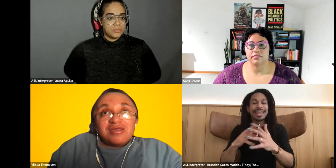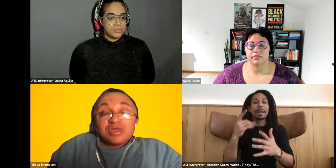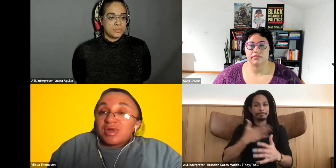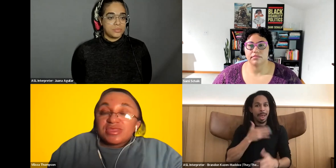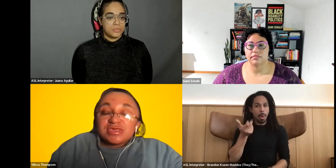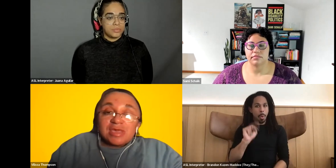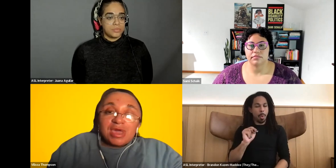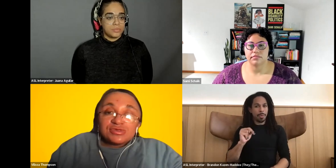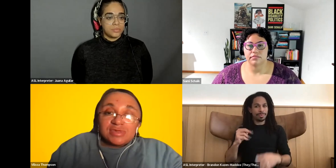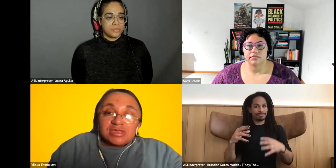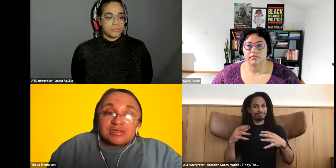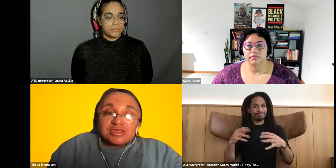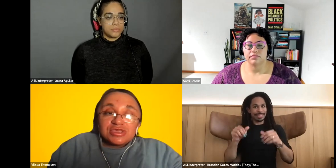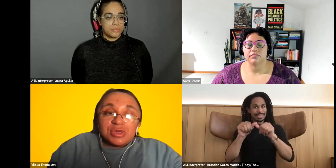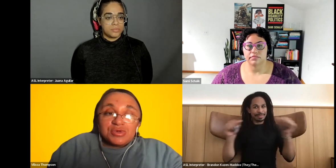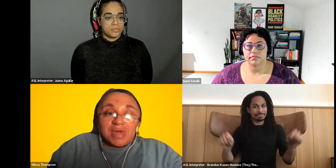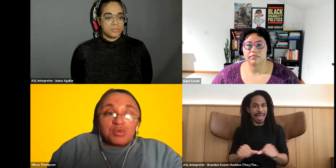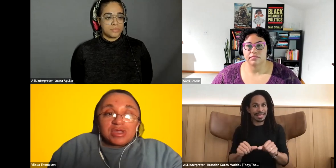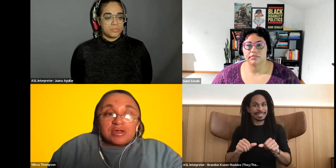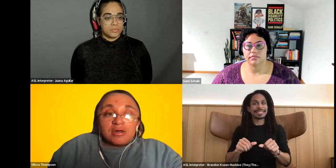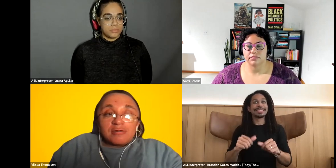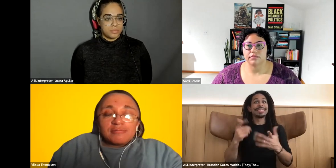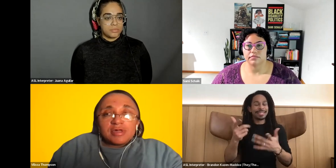Vilissa Thompson: talk about things that matter to me. You know. It was my way of